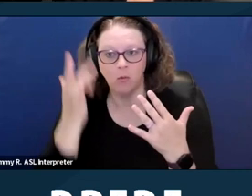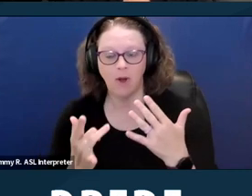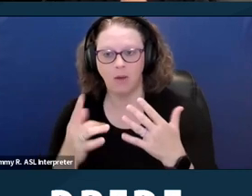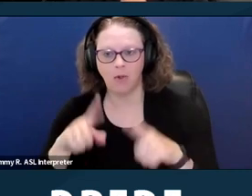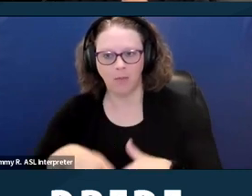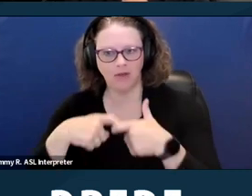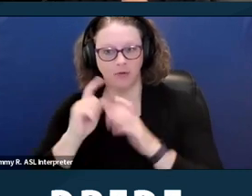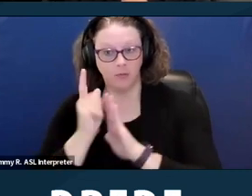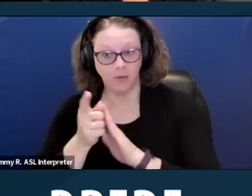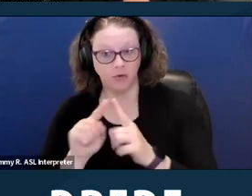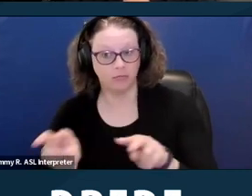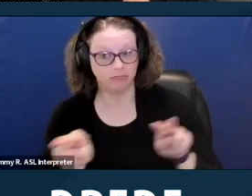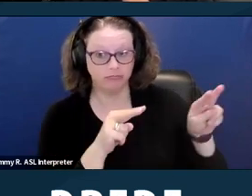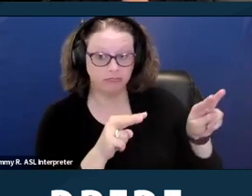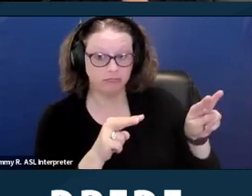and then we'll go over the information in the slide.